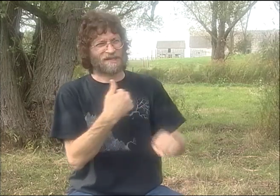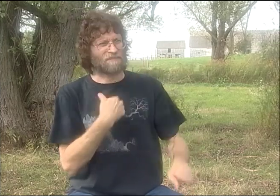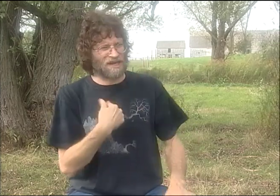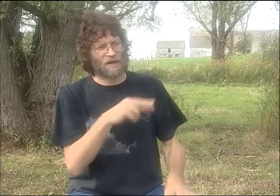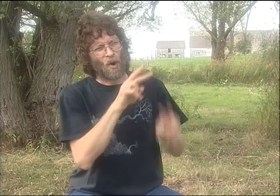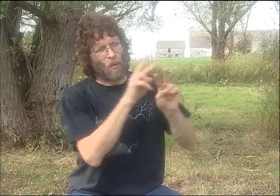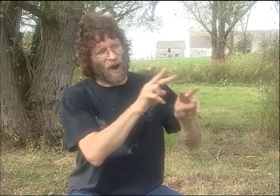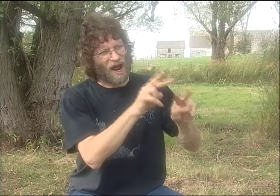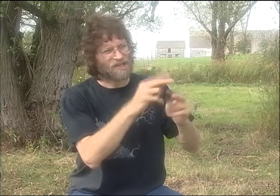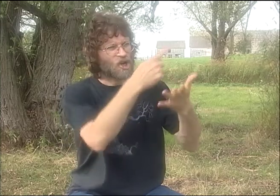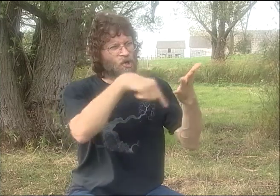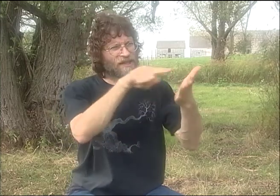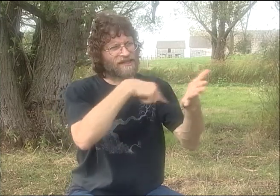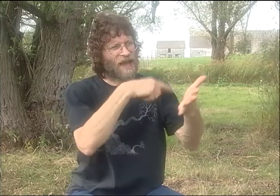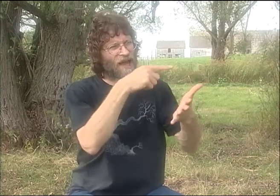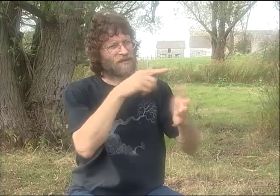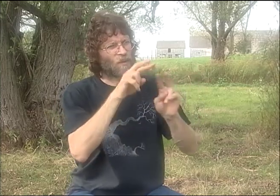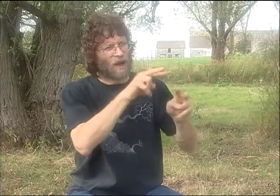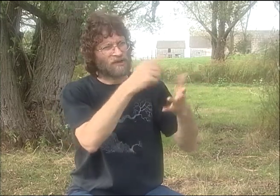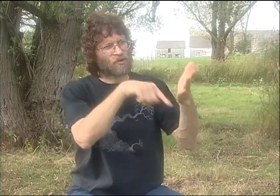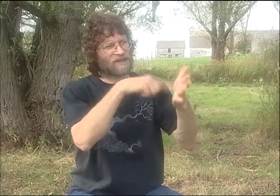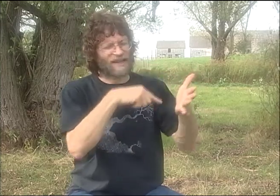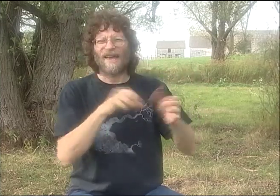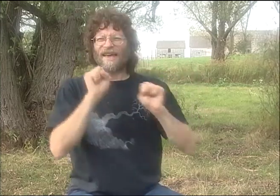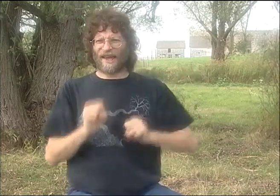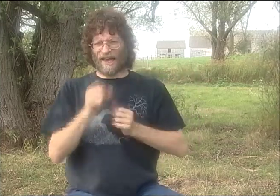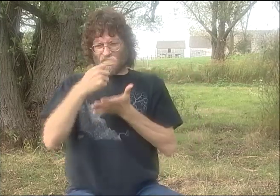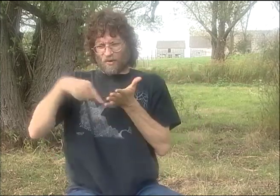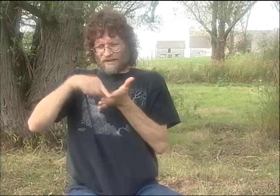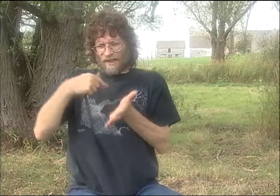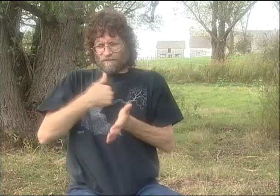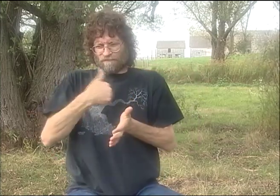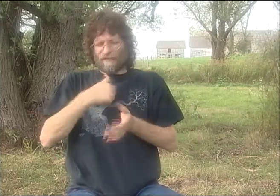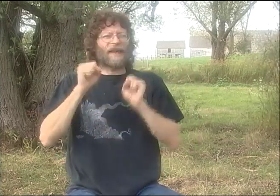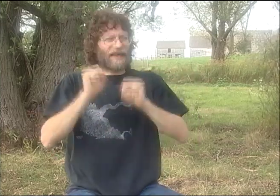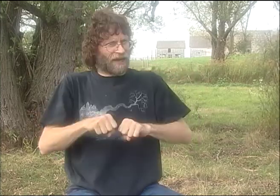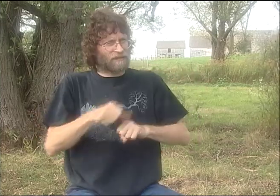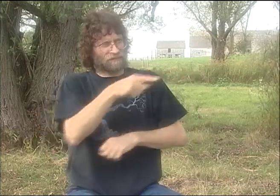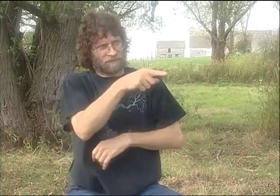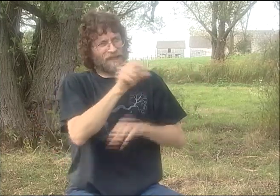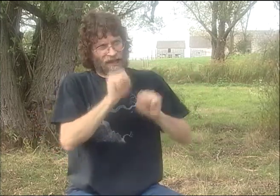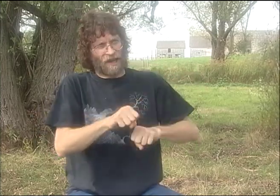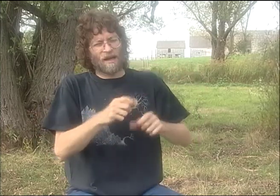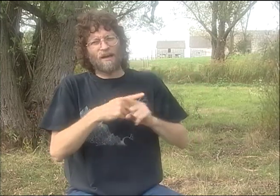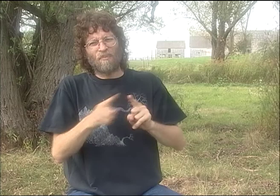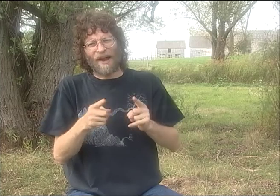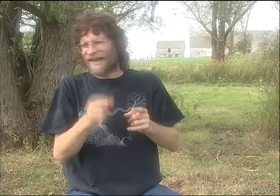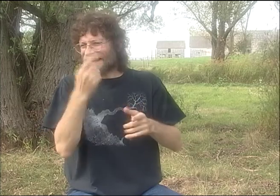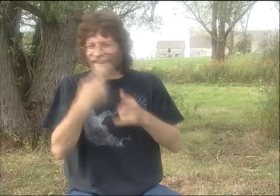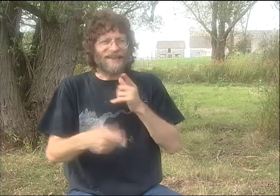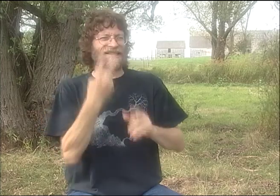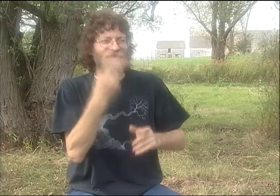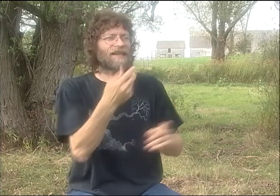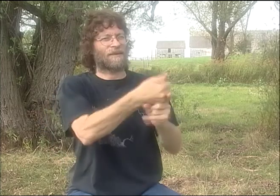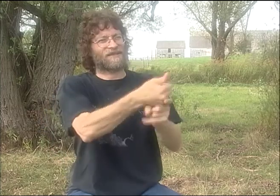ALSO, IT MEANT THAT PETER COULD SEE IT, BECAUSE FOR A FEW YEARS, I WOULD WATCH HIM,